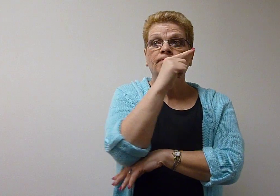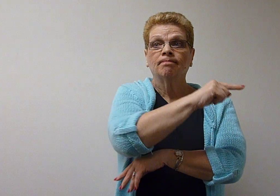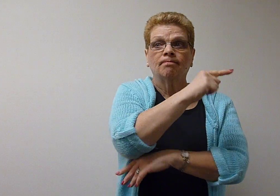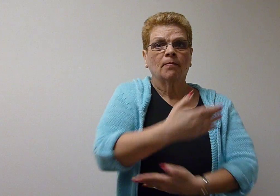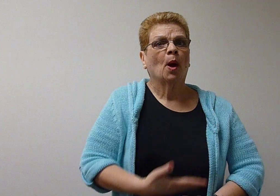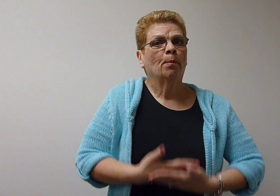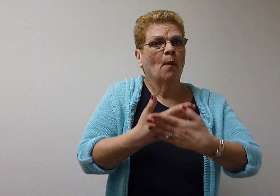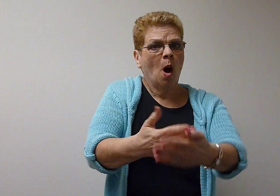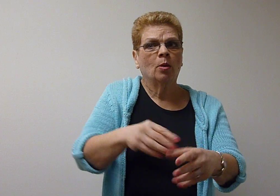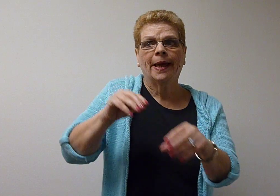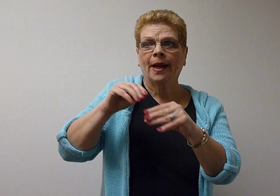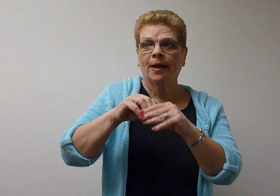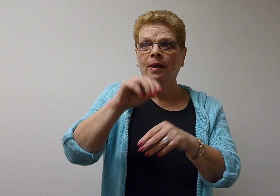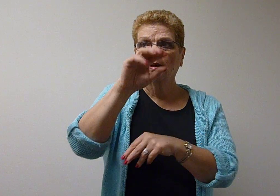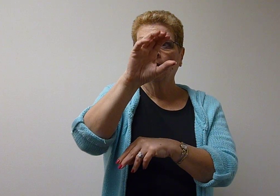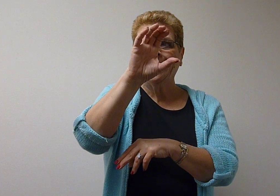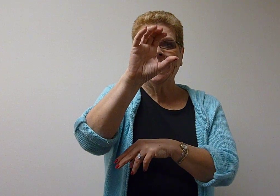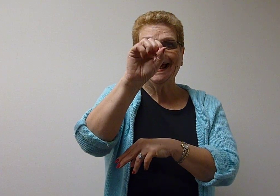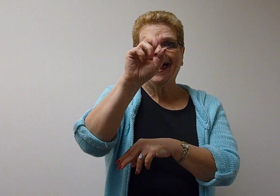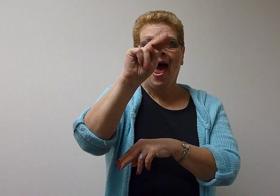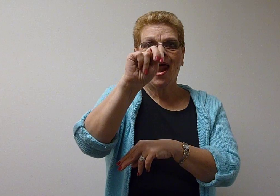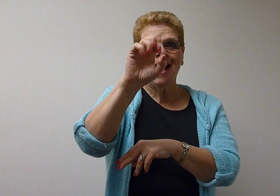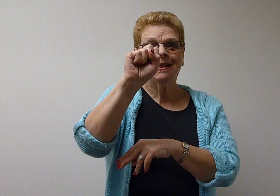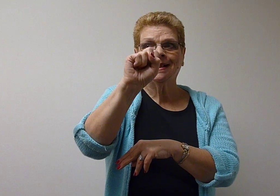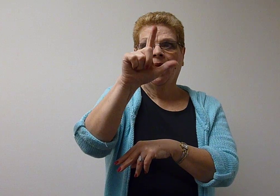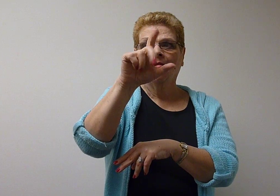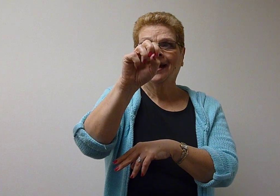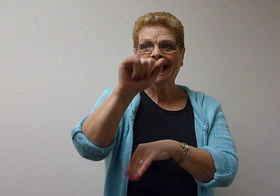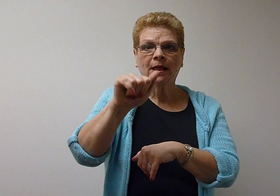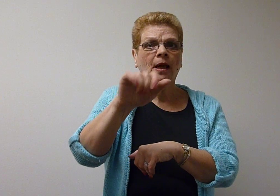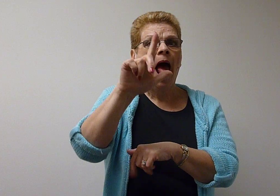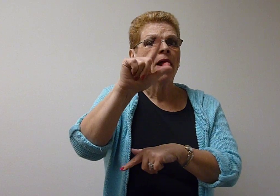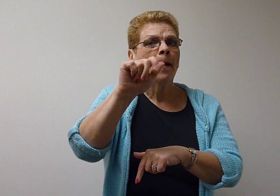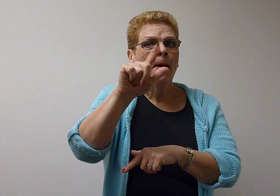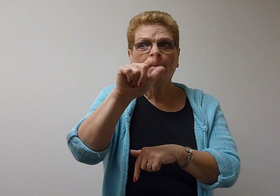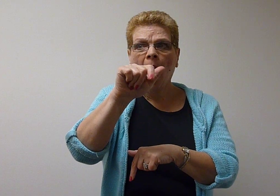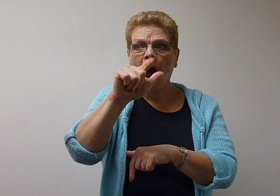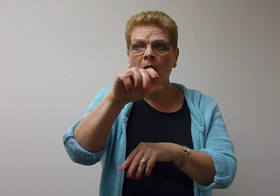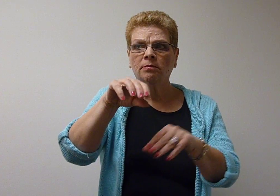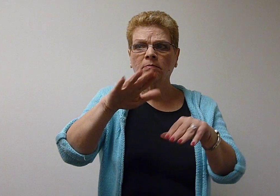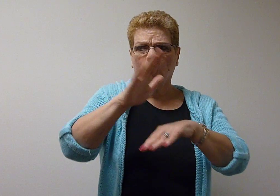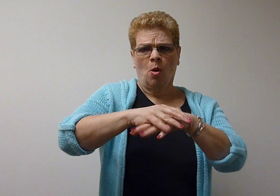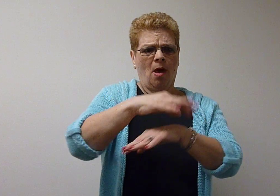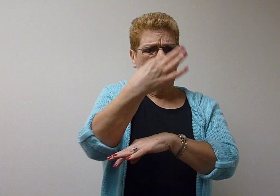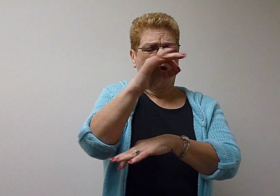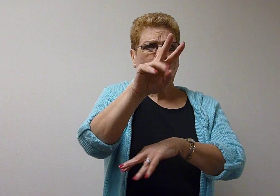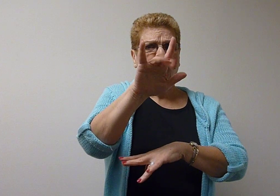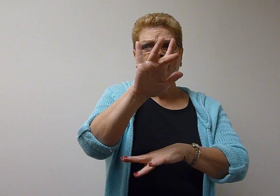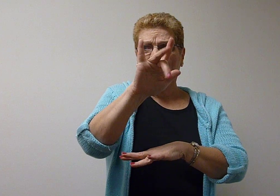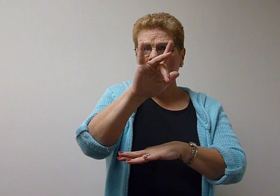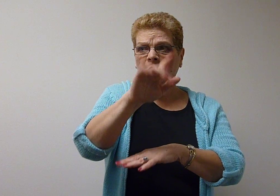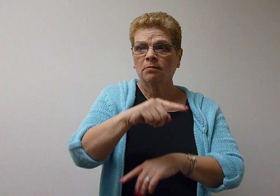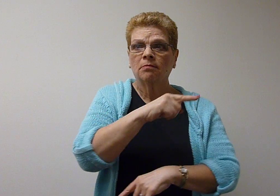Andrew Foster was born in Ensley, Alabama on 1925.